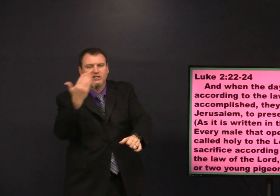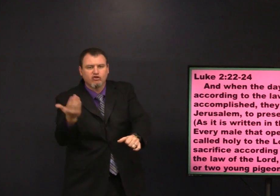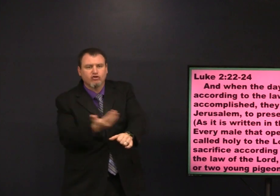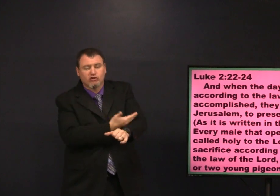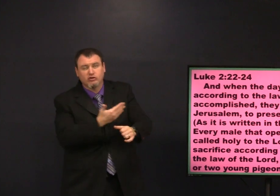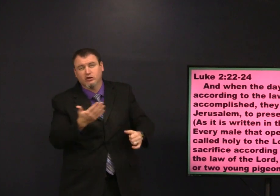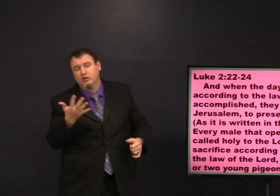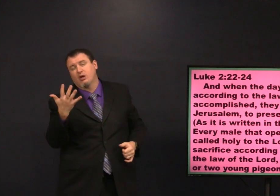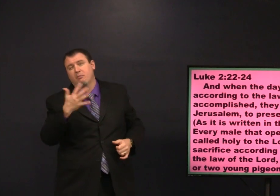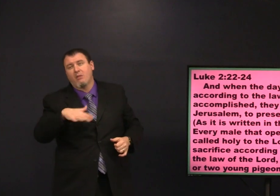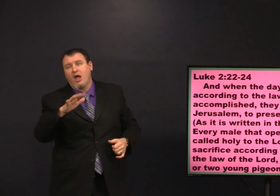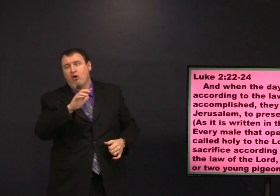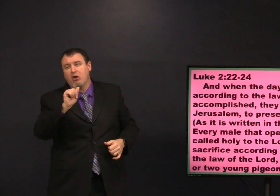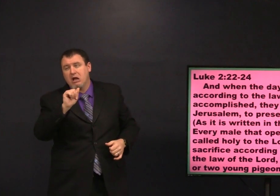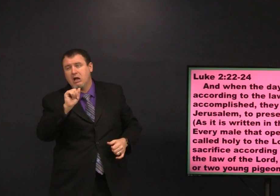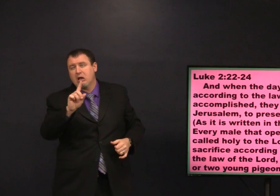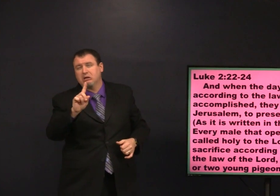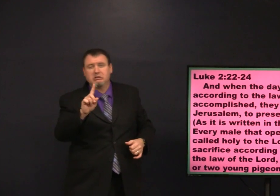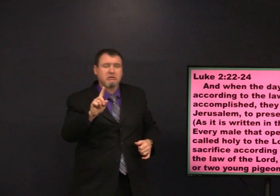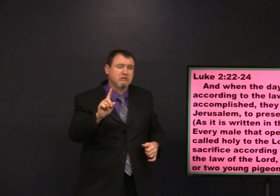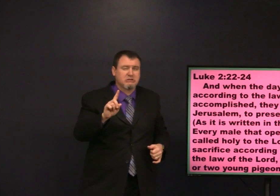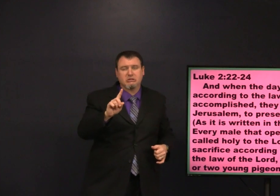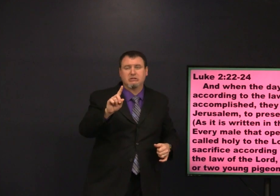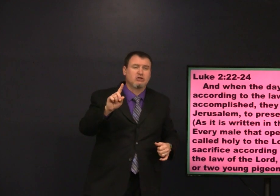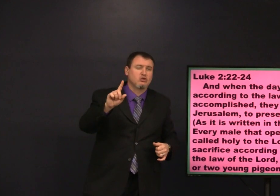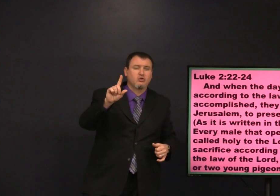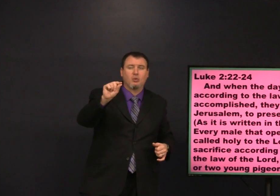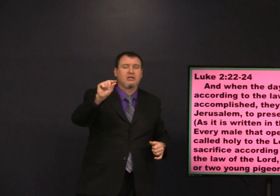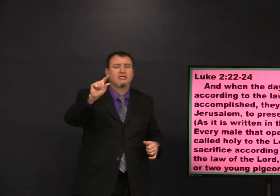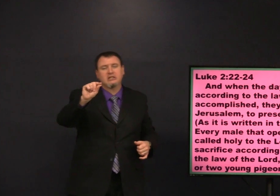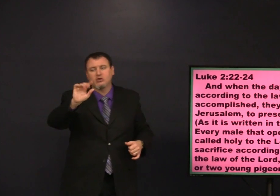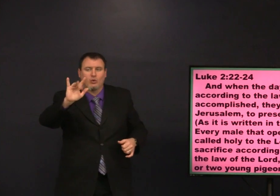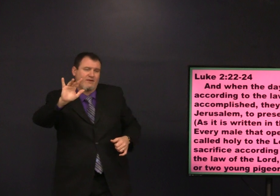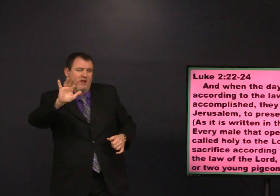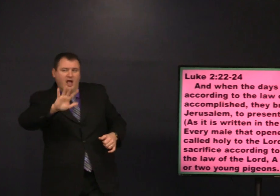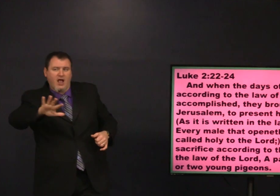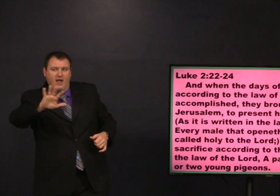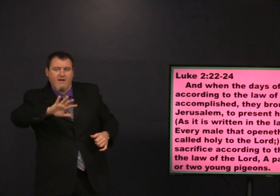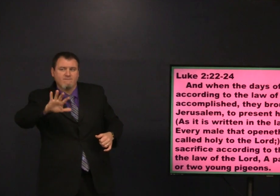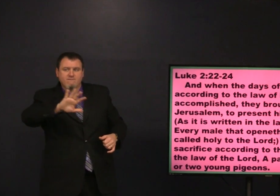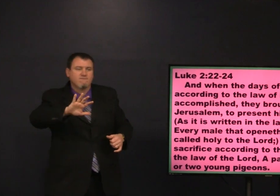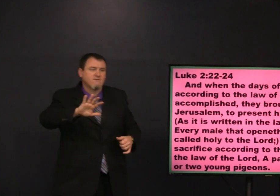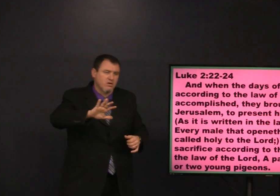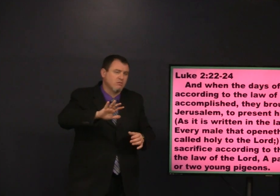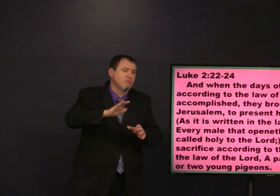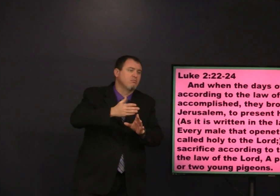bigger and more glorious thing probably about a 80 25